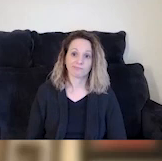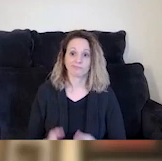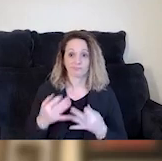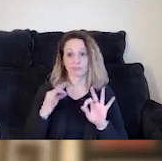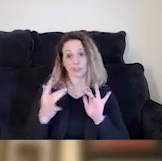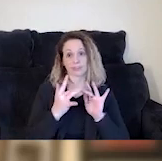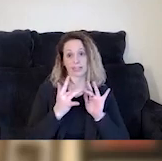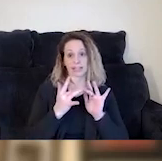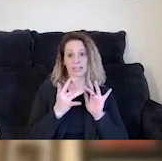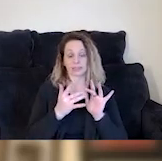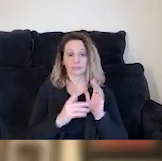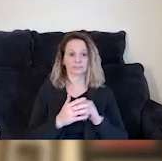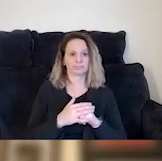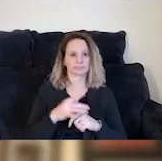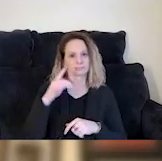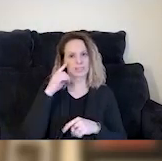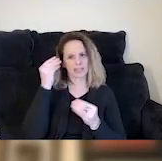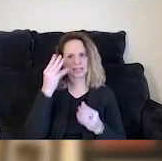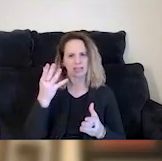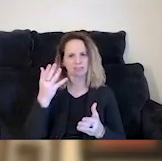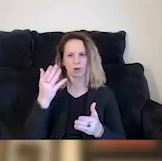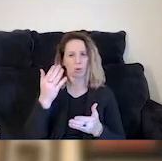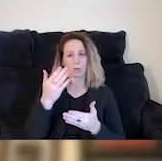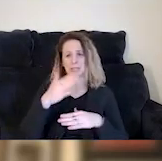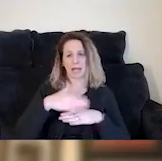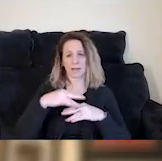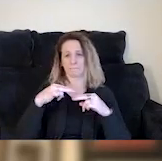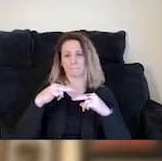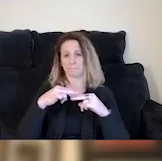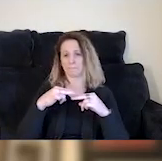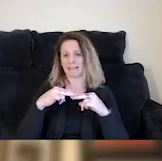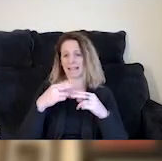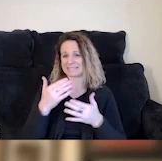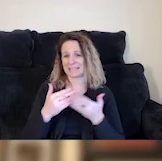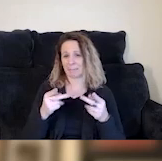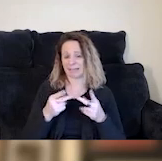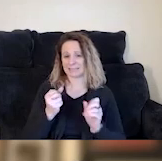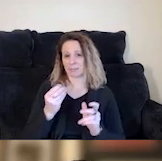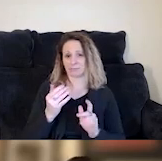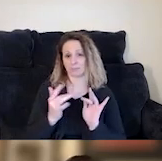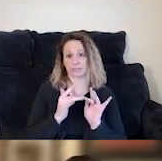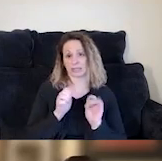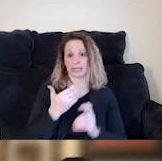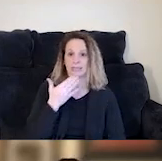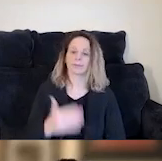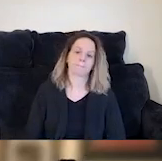I think Leila might have put our info somewhere, so you can reach out to us. Thanks. Thank you all.